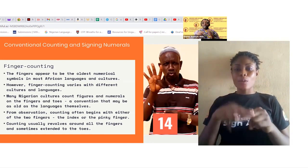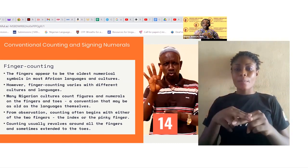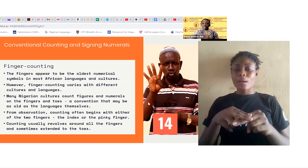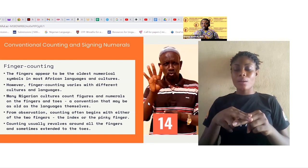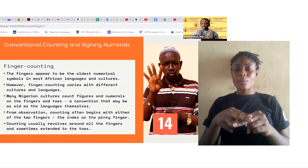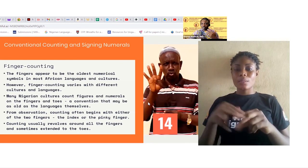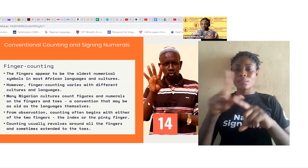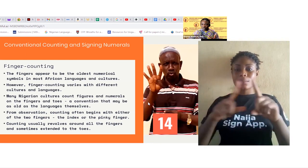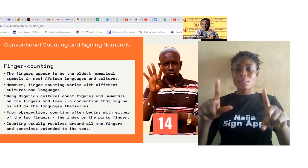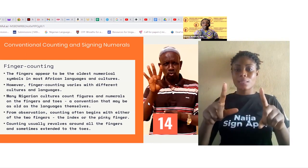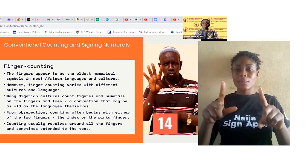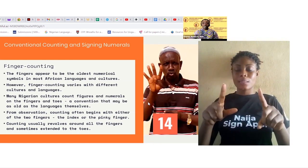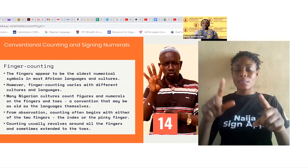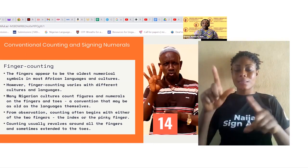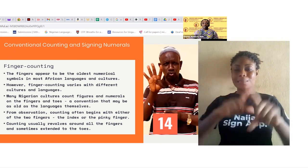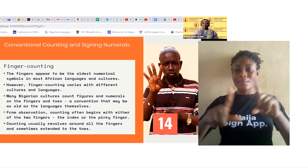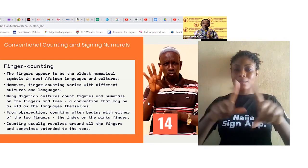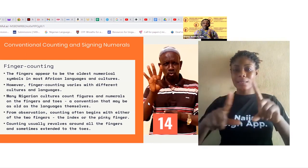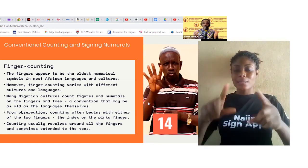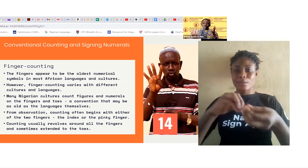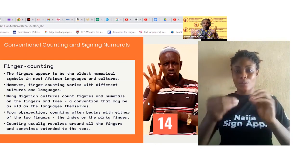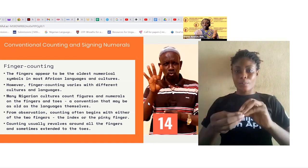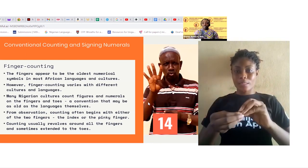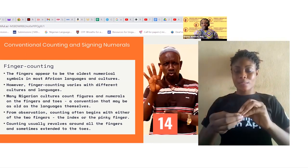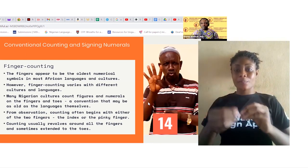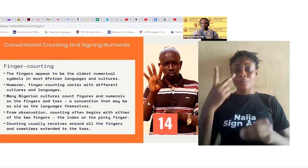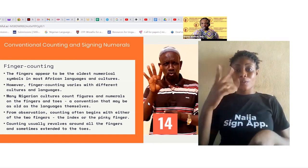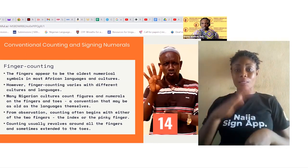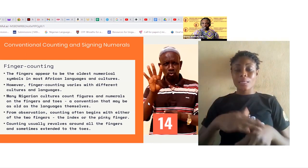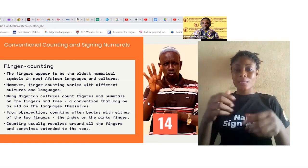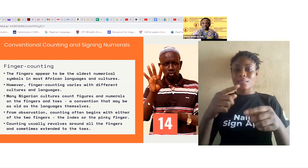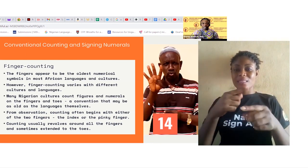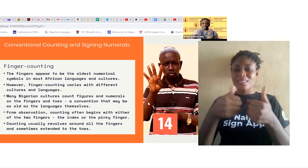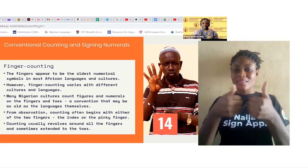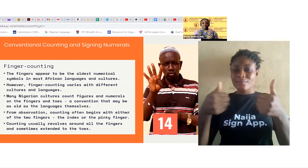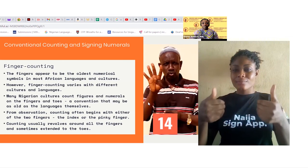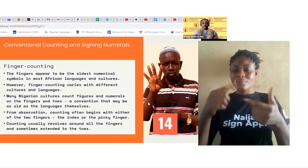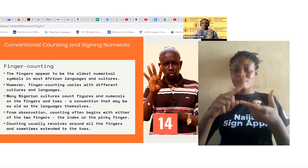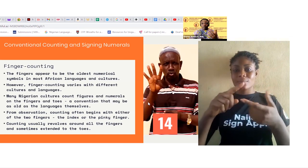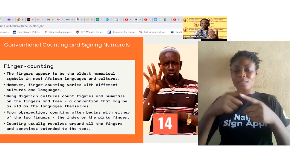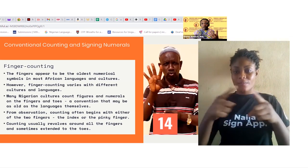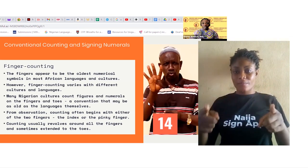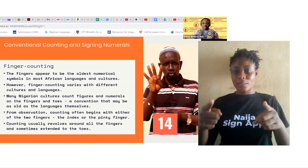signing numerals um trying to look at the distinguishing factors. Number one, there